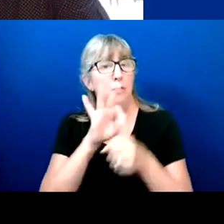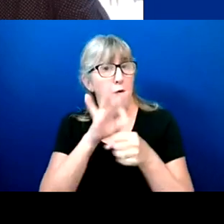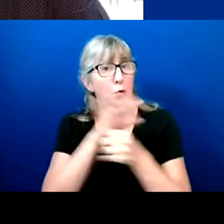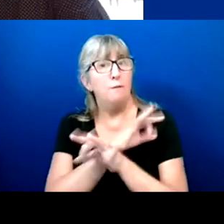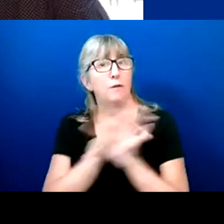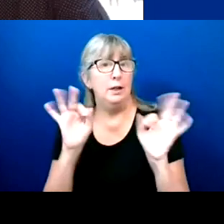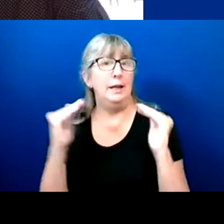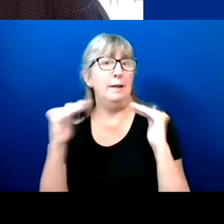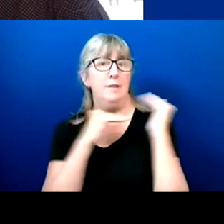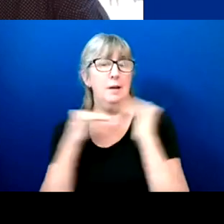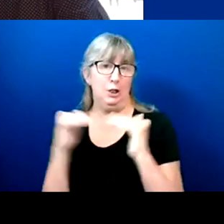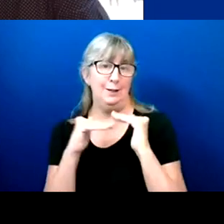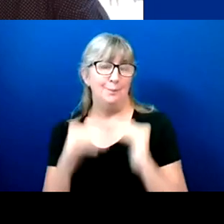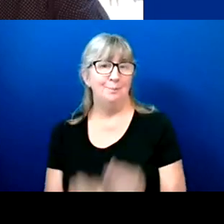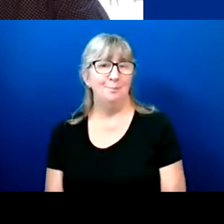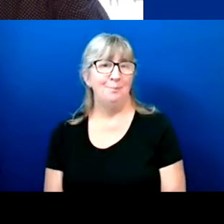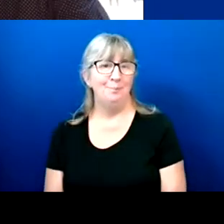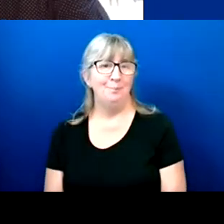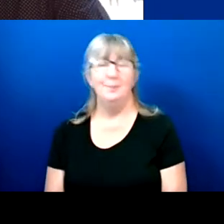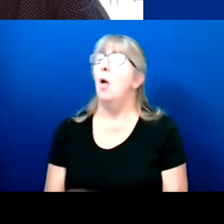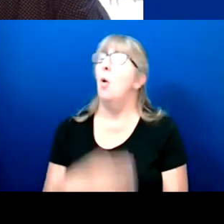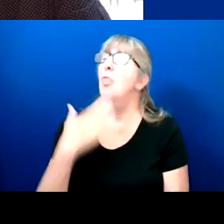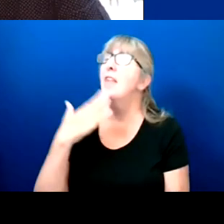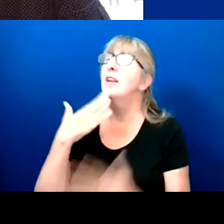May I'd be a little rebel rouser?